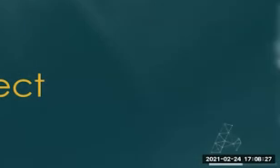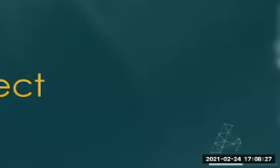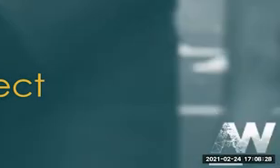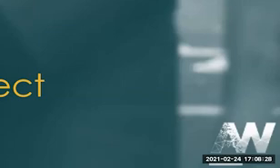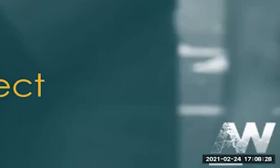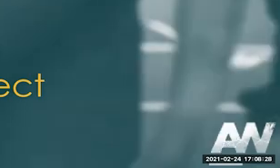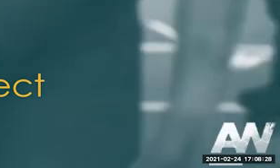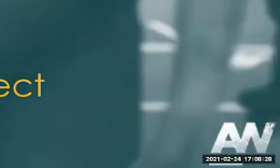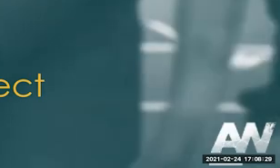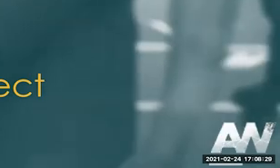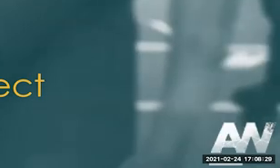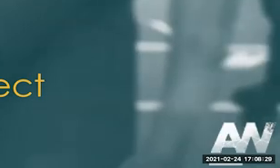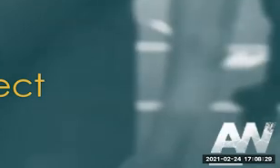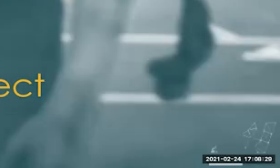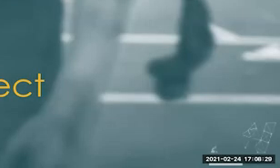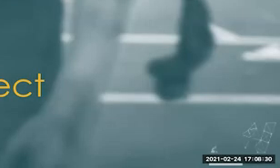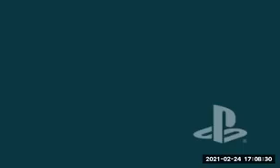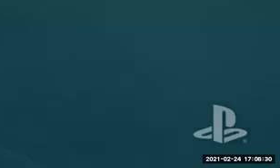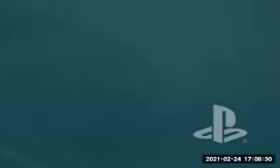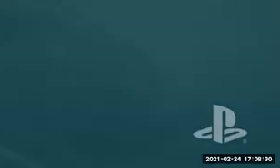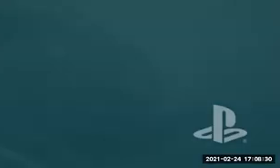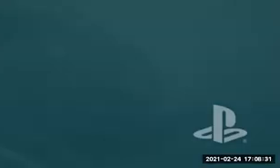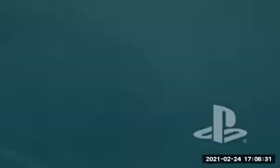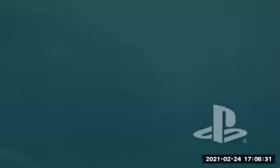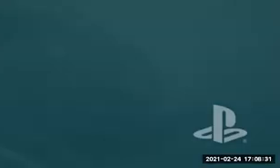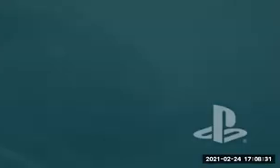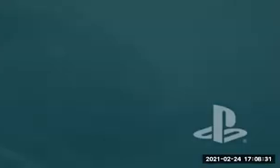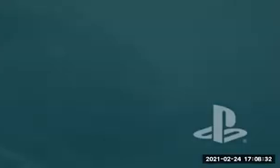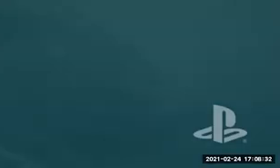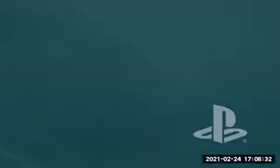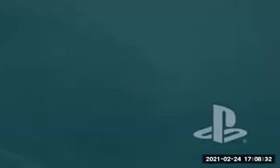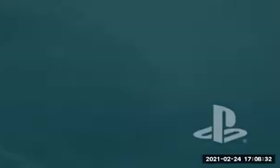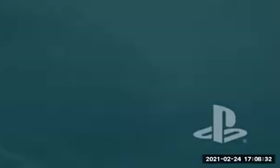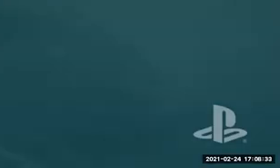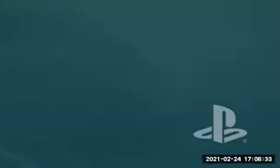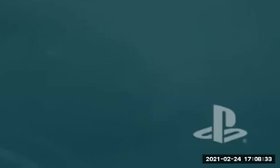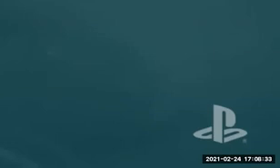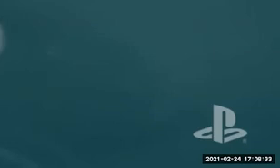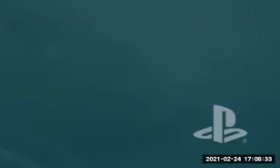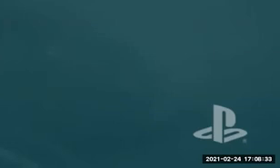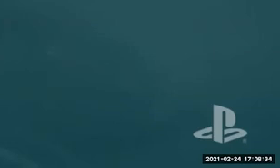and really just deliver the fantasy. So when I'm doing what I do, I usually start with the high